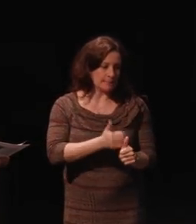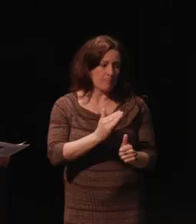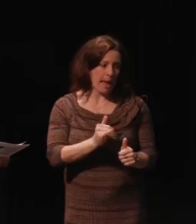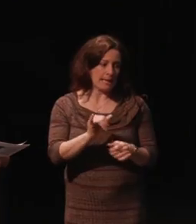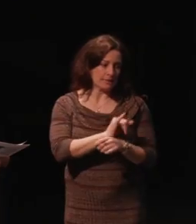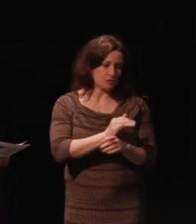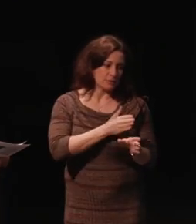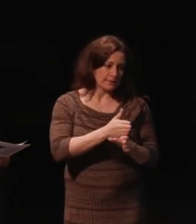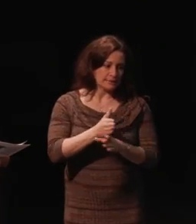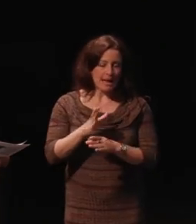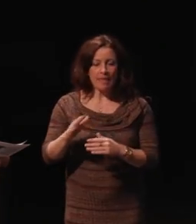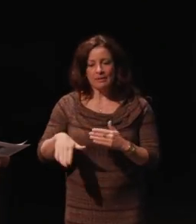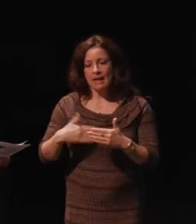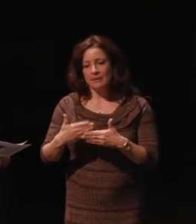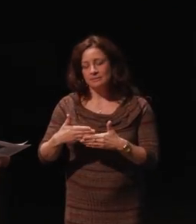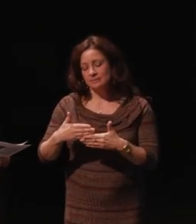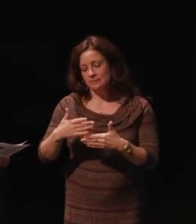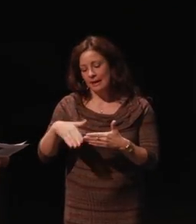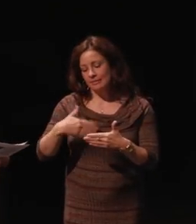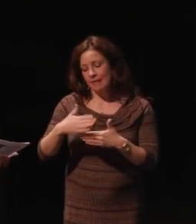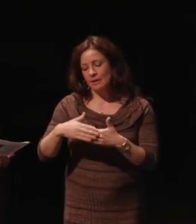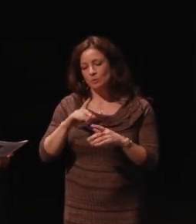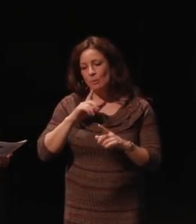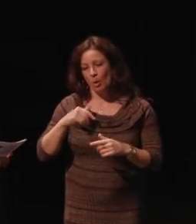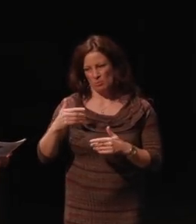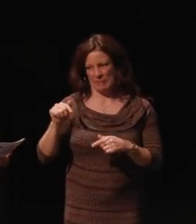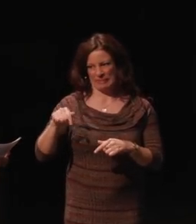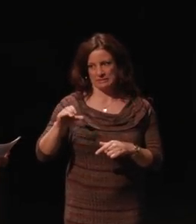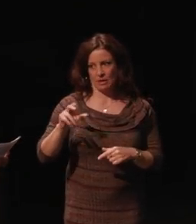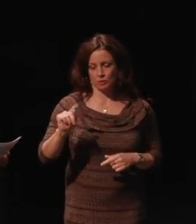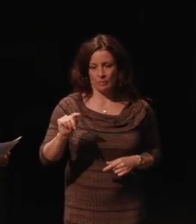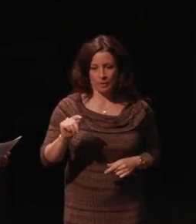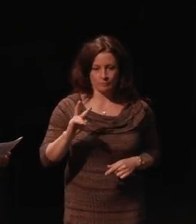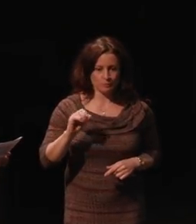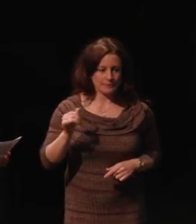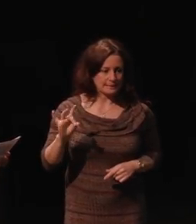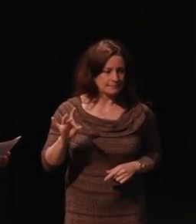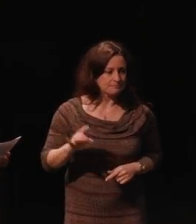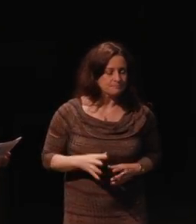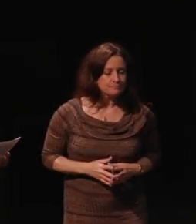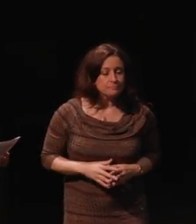and our next report is coming up this October. We also have, and this is really, really important,